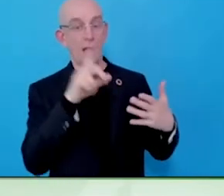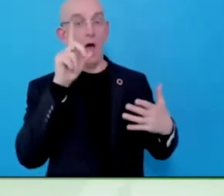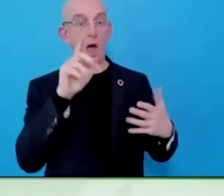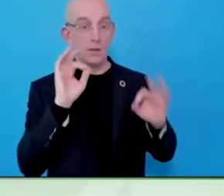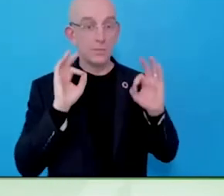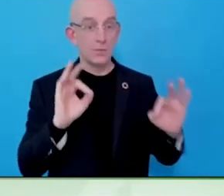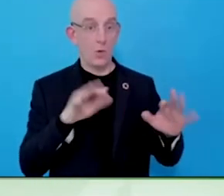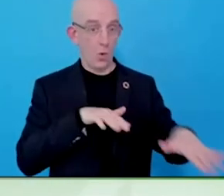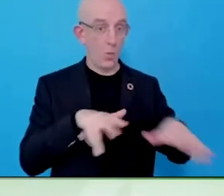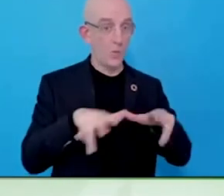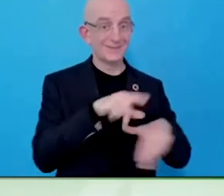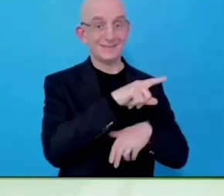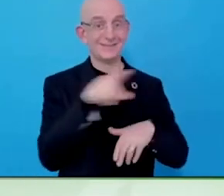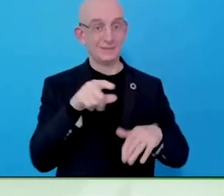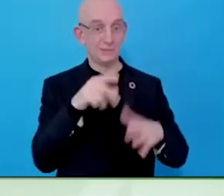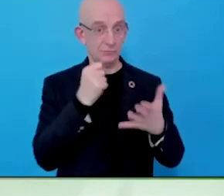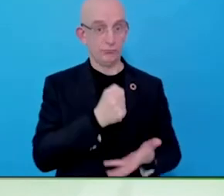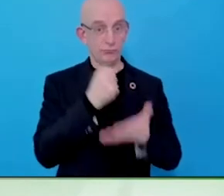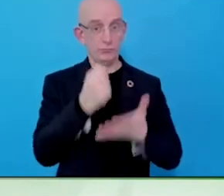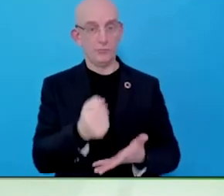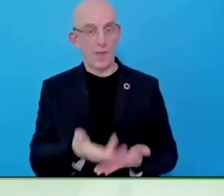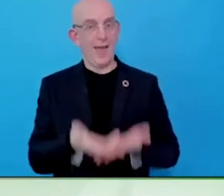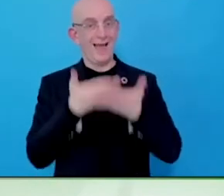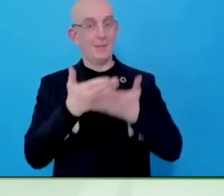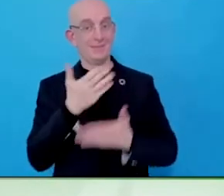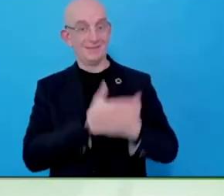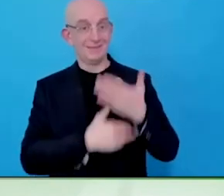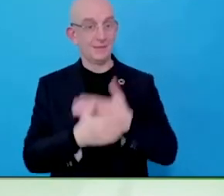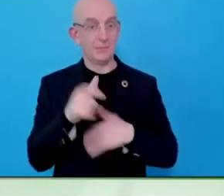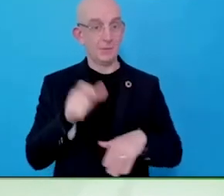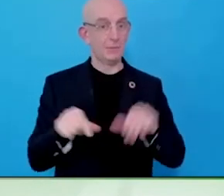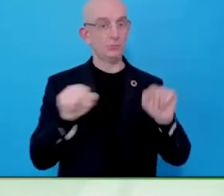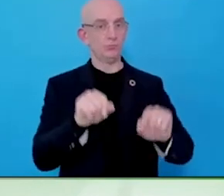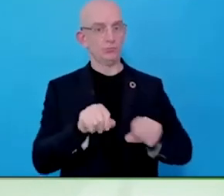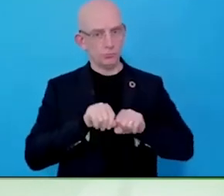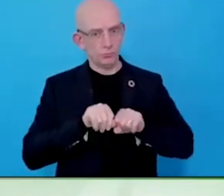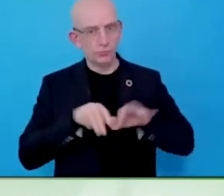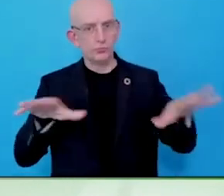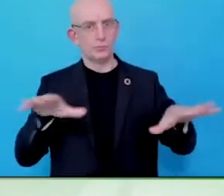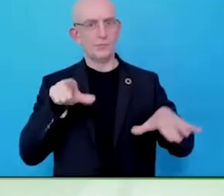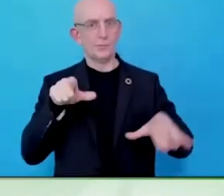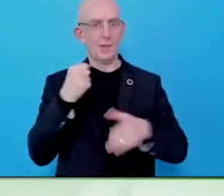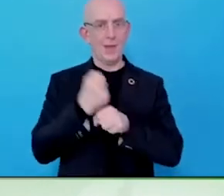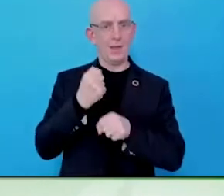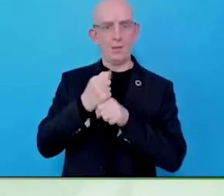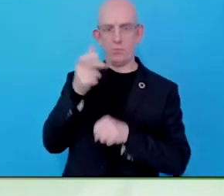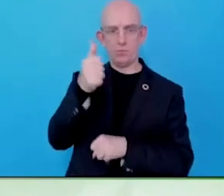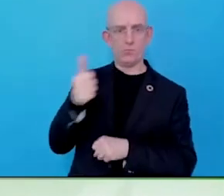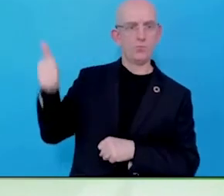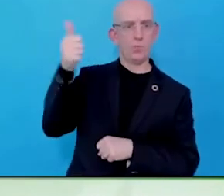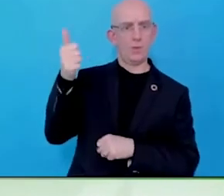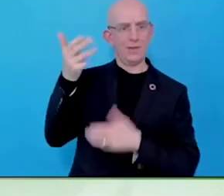Over the years since I launched that little phrase of disability confidence. I know it is your phrase. You are going to say was a hundred years ago.